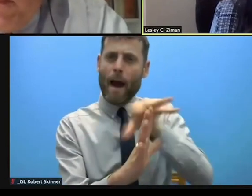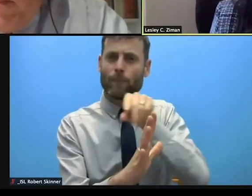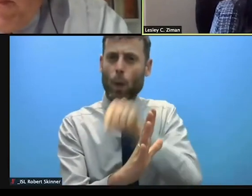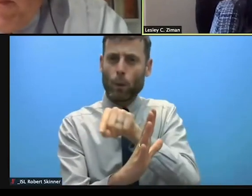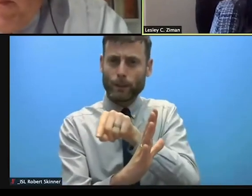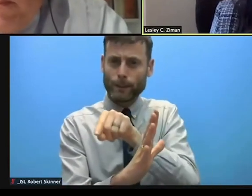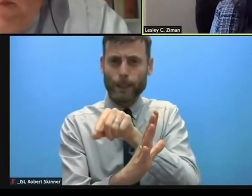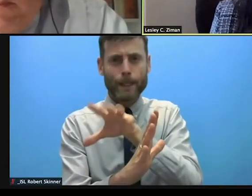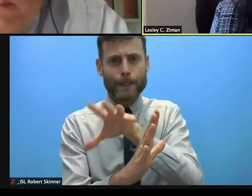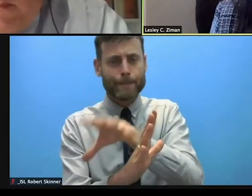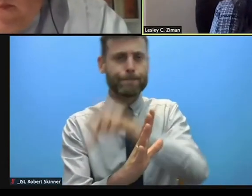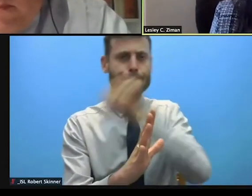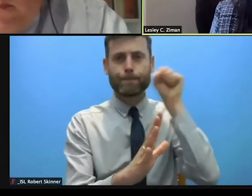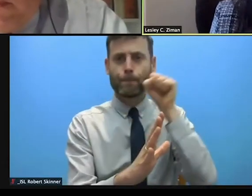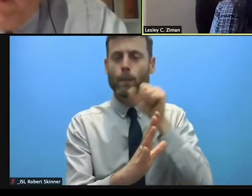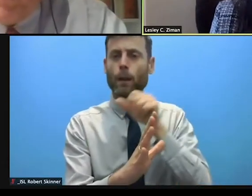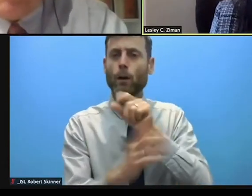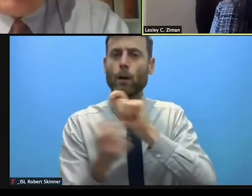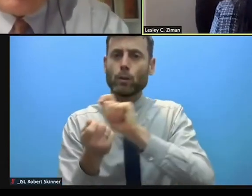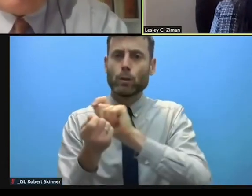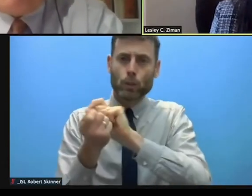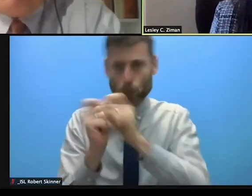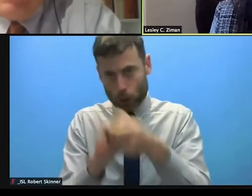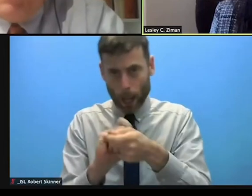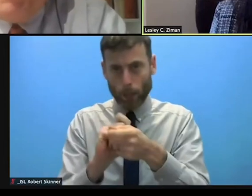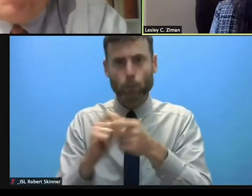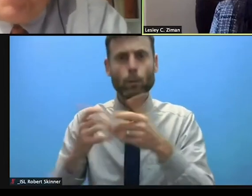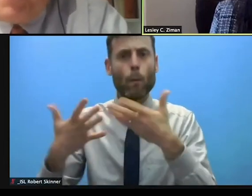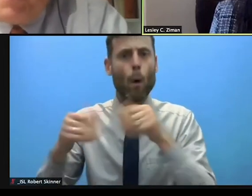To focus on sort of what we would see as the priority areas for the next year,